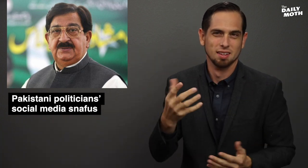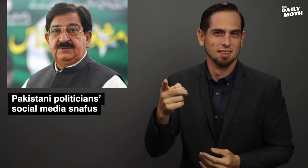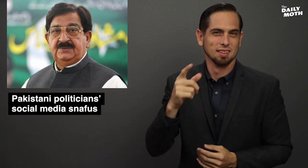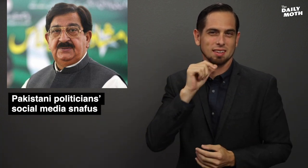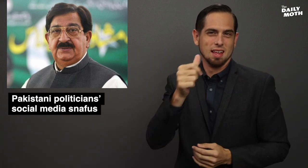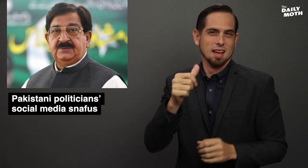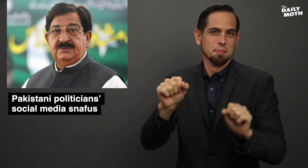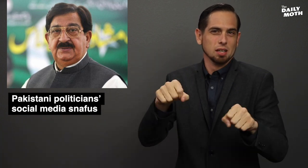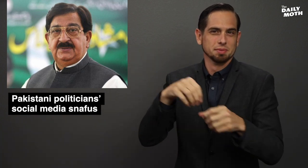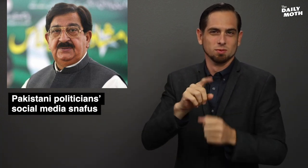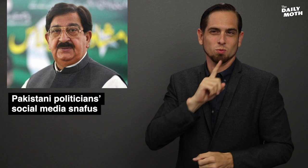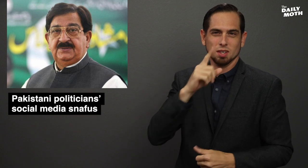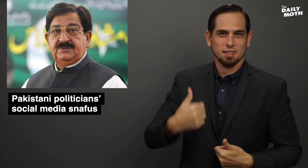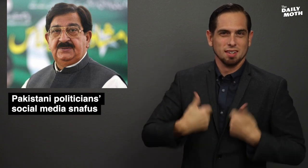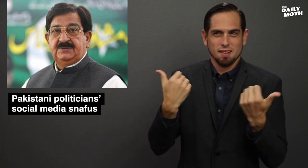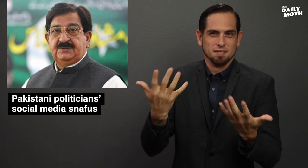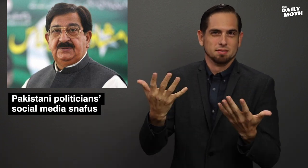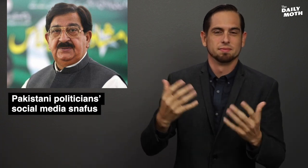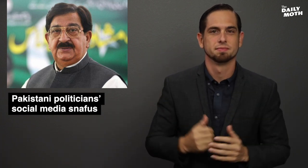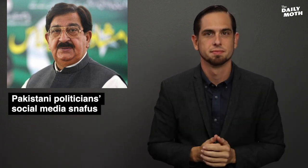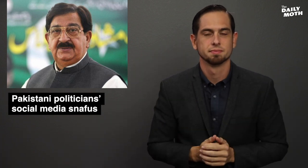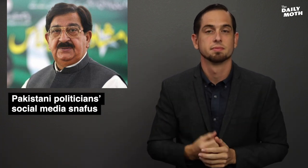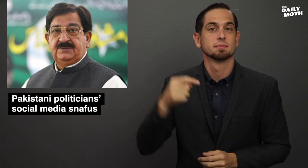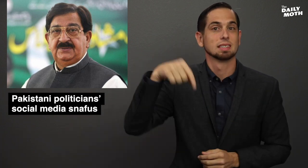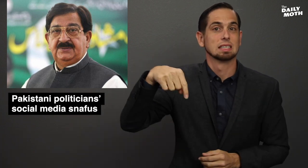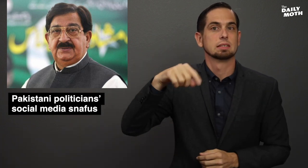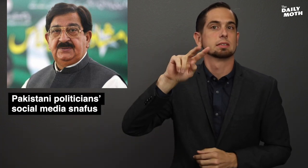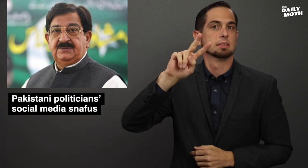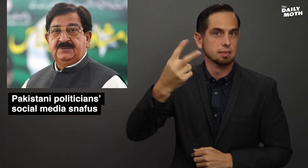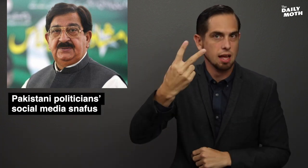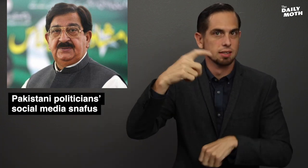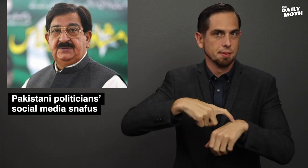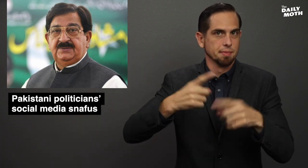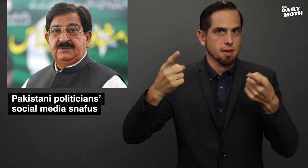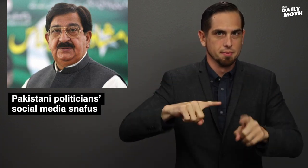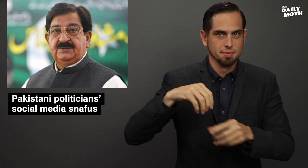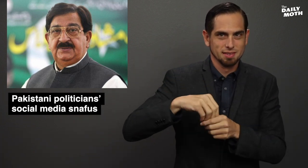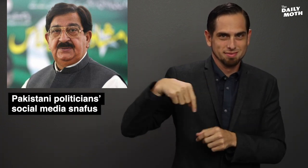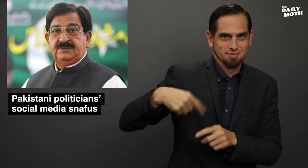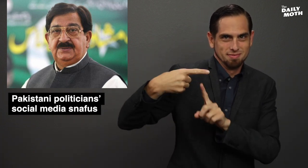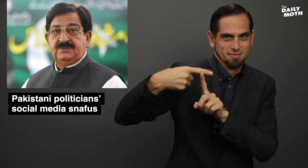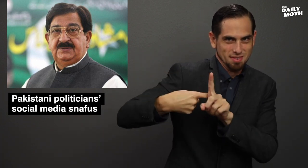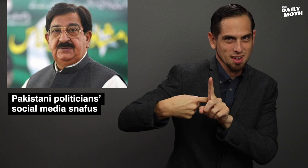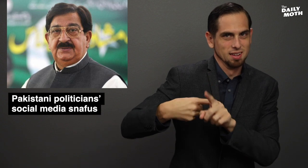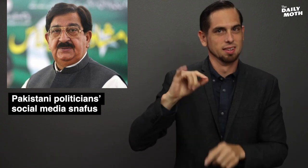not possible in real life. This is the second time in a month that